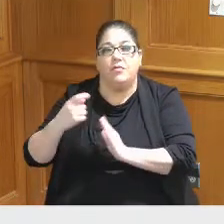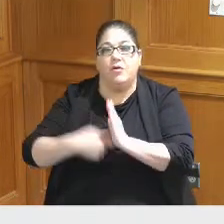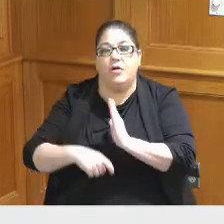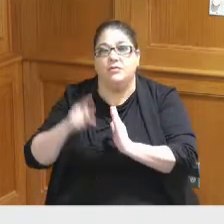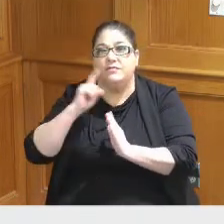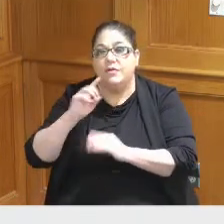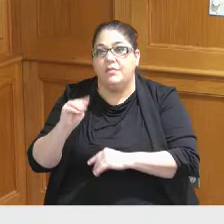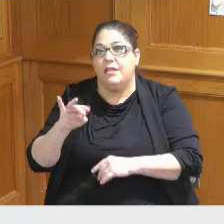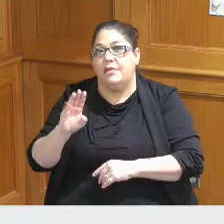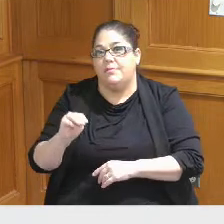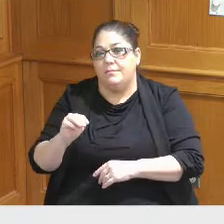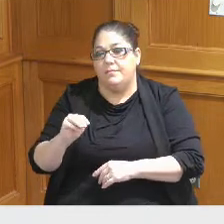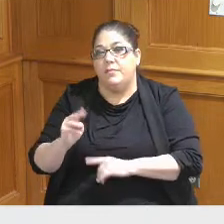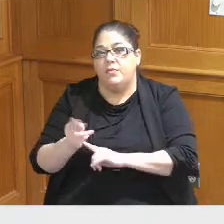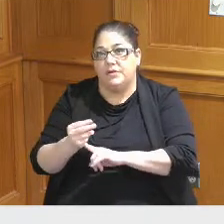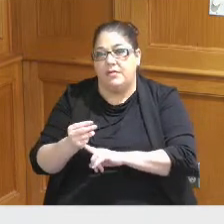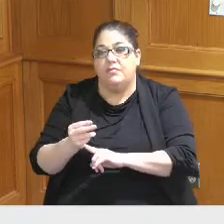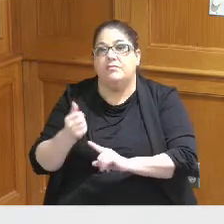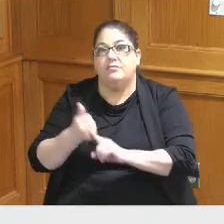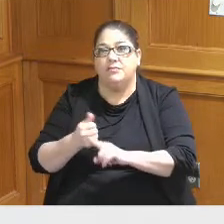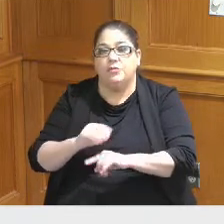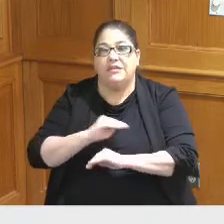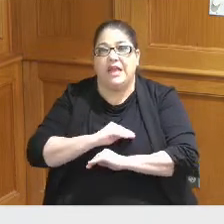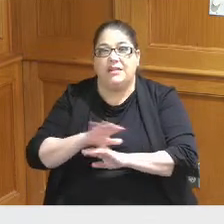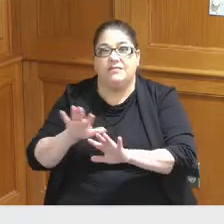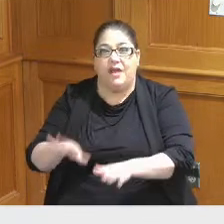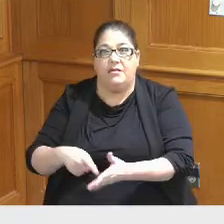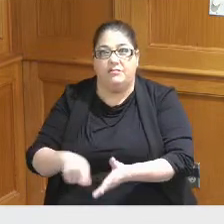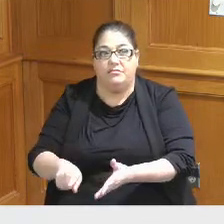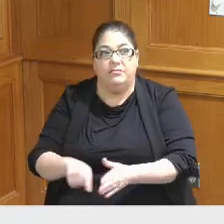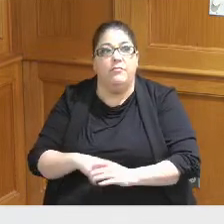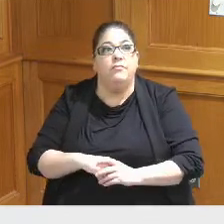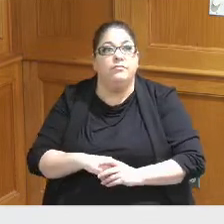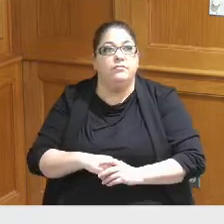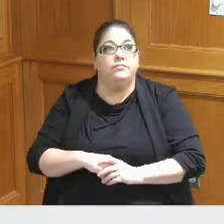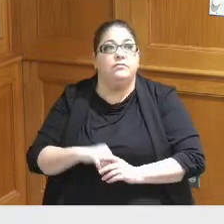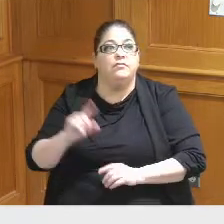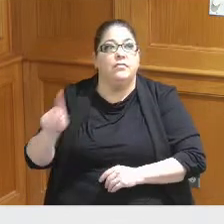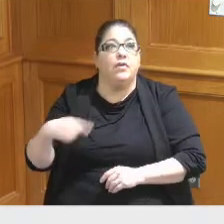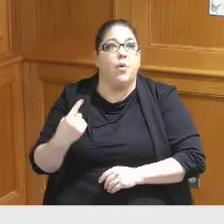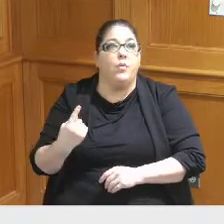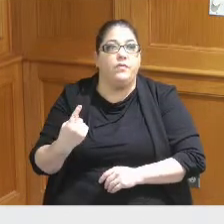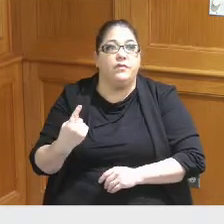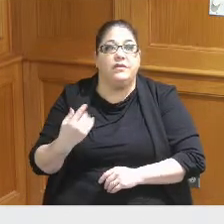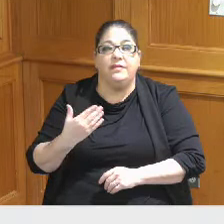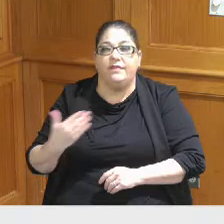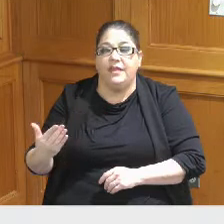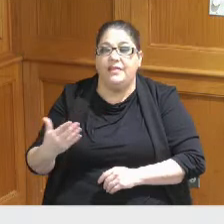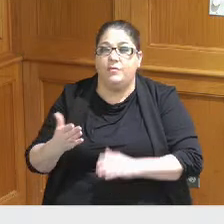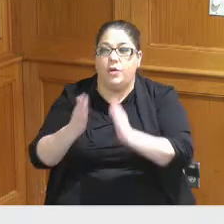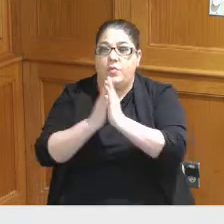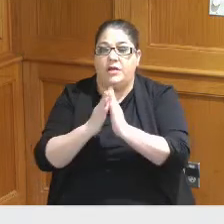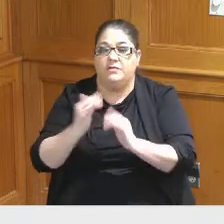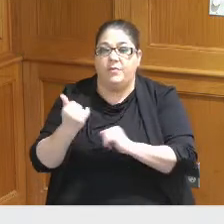the Millennium that had been satisfied so the only thing the the request of the county would be 10.